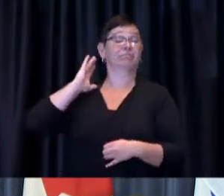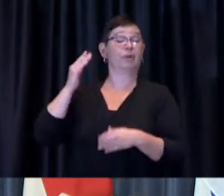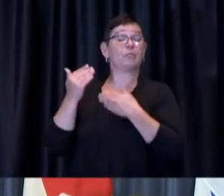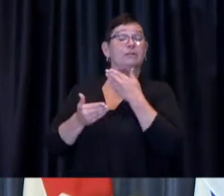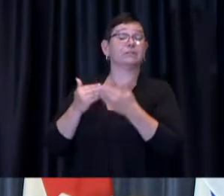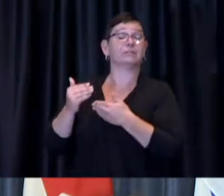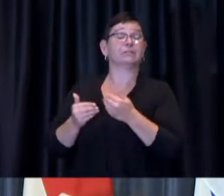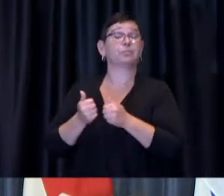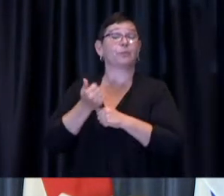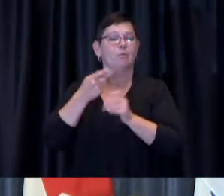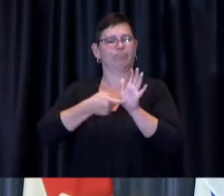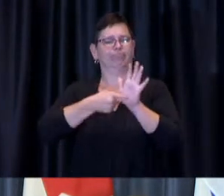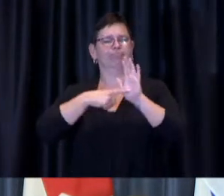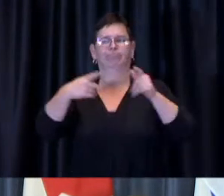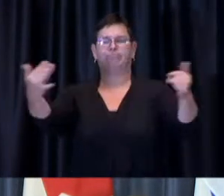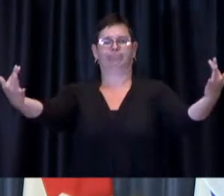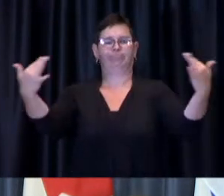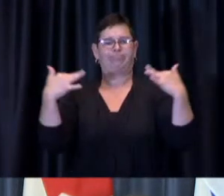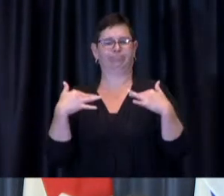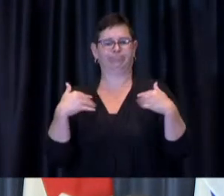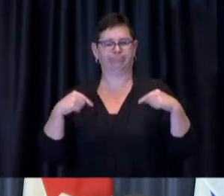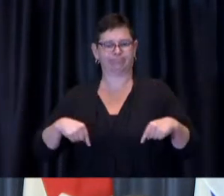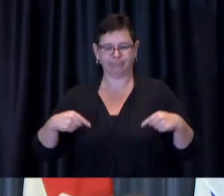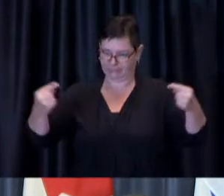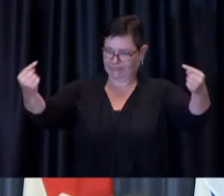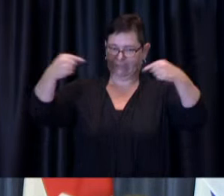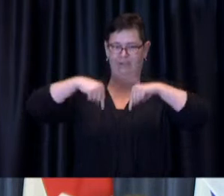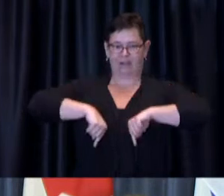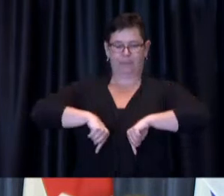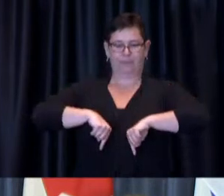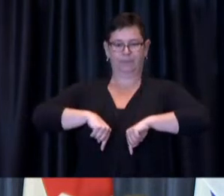we'll put much more effort as the Chief said five times as much in the way of resource being able